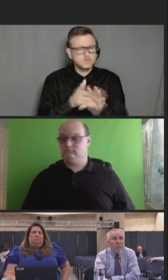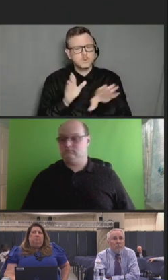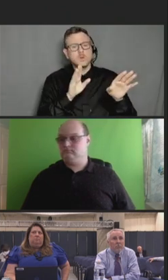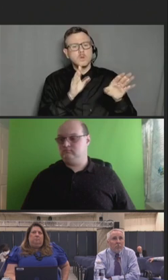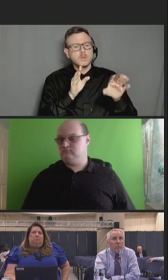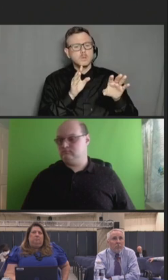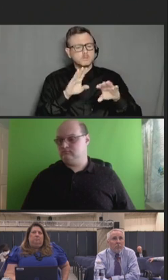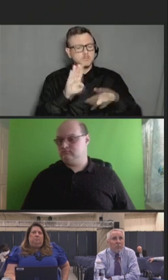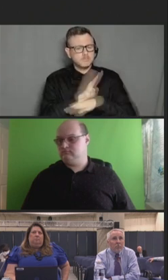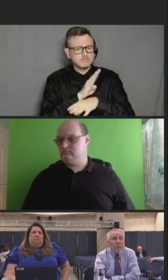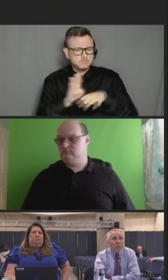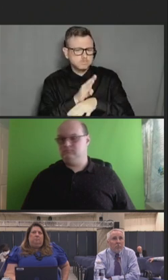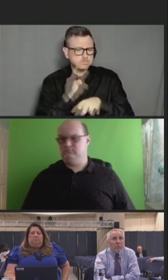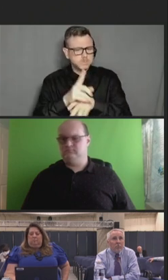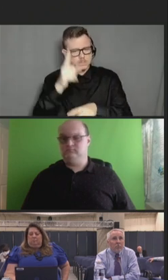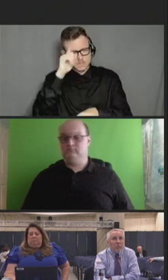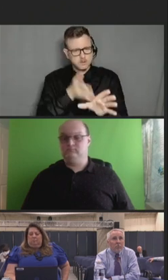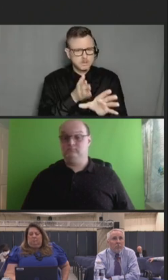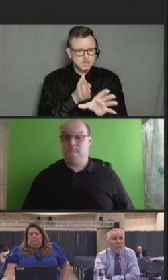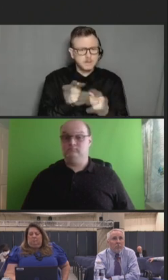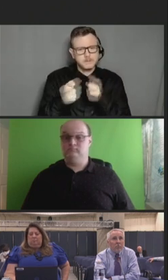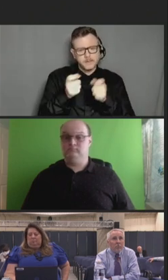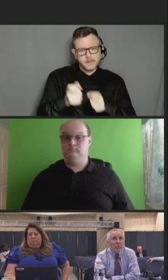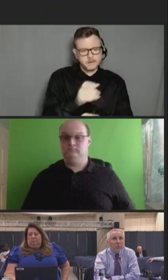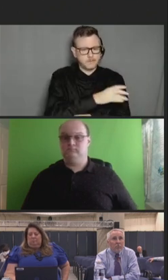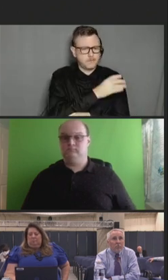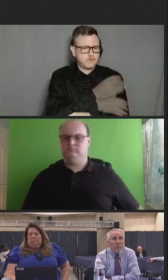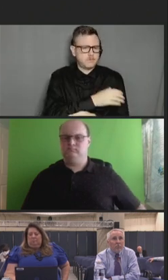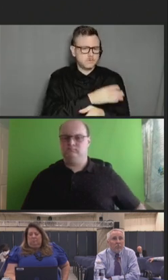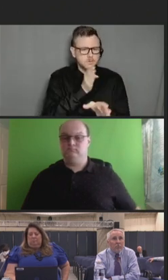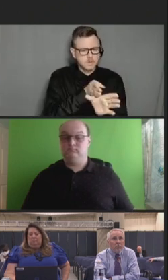burnout, and organizational functioning and healthcare settings.